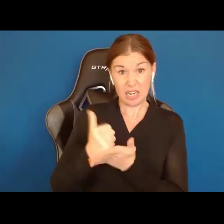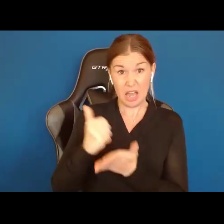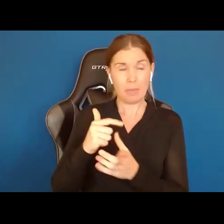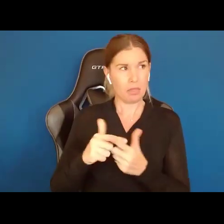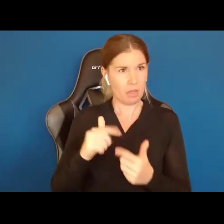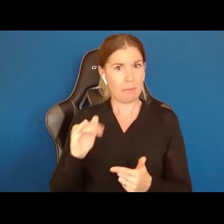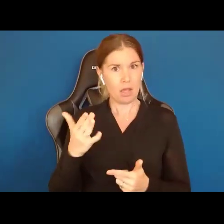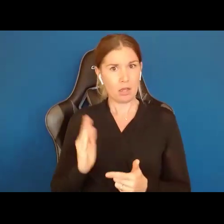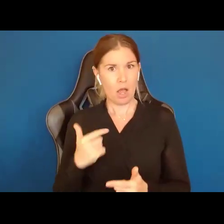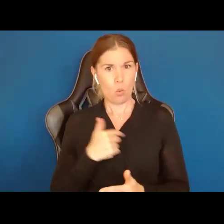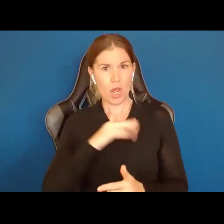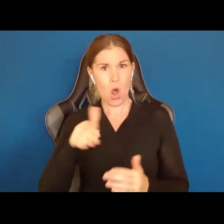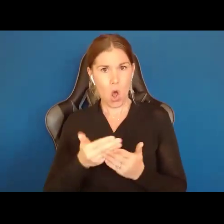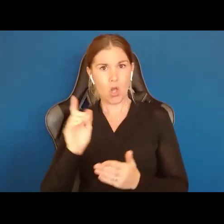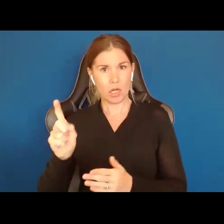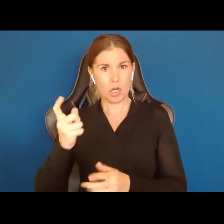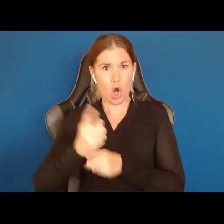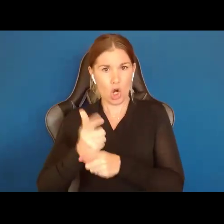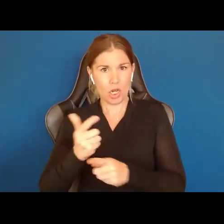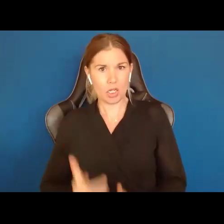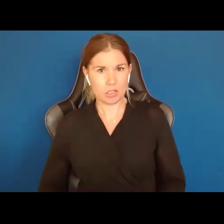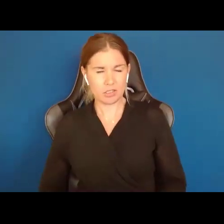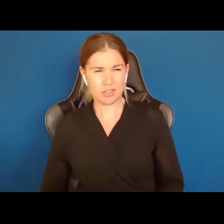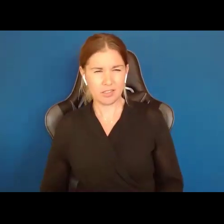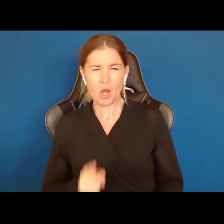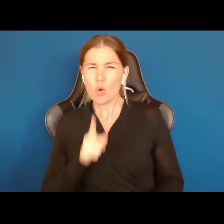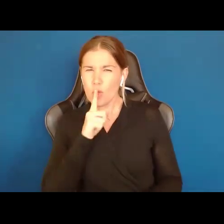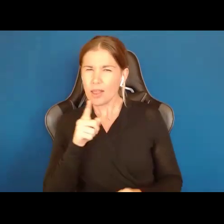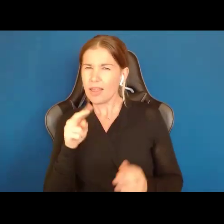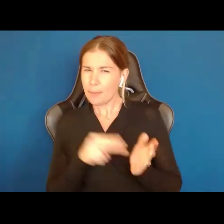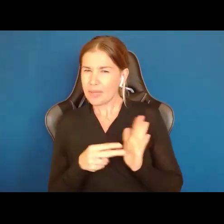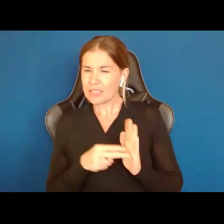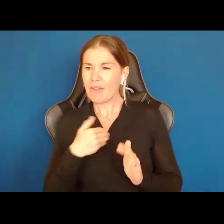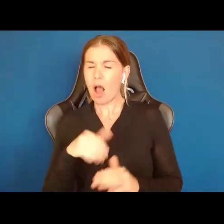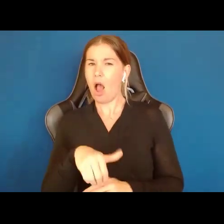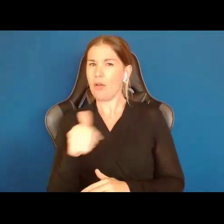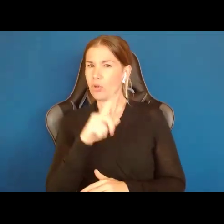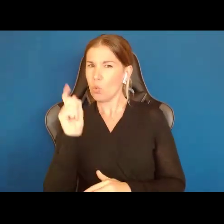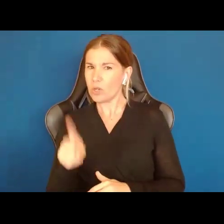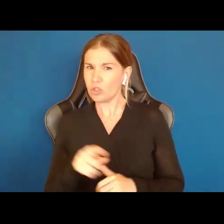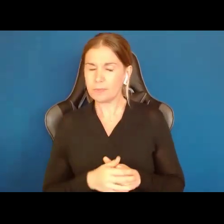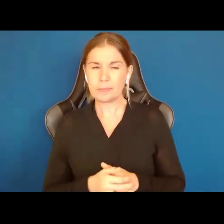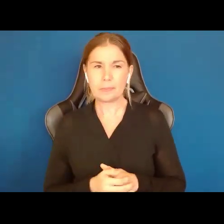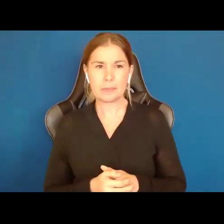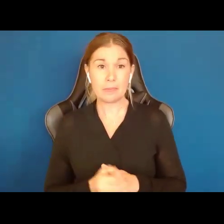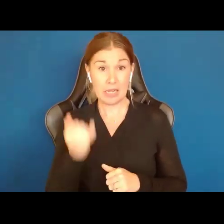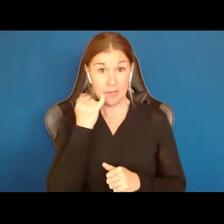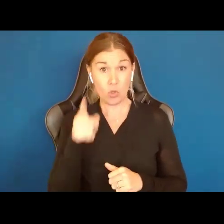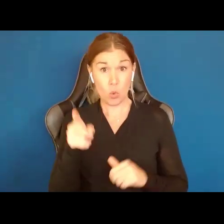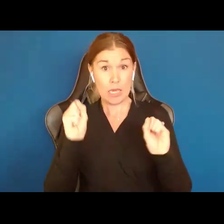Which means there is another question we have to ask. If you can manage your business, be self employed,